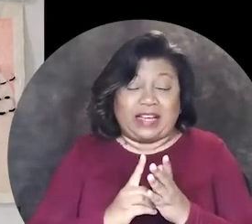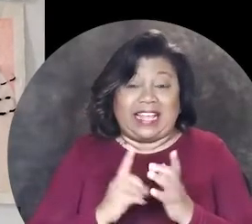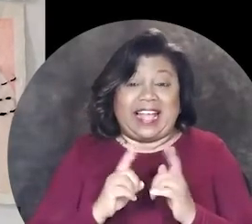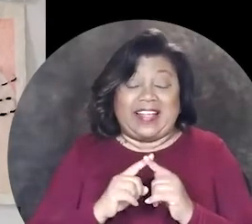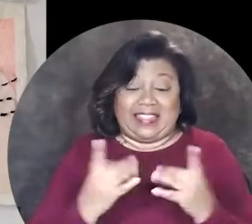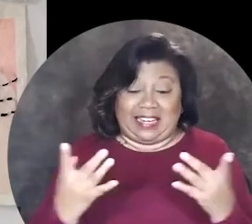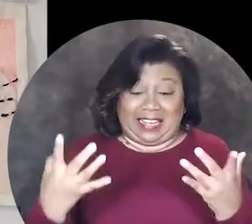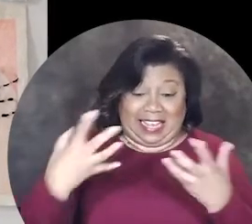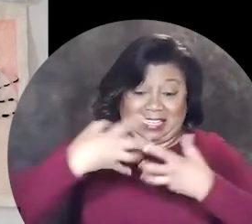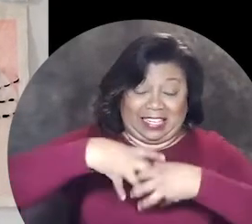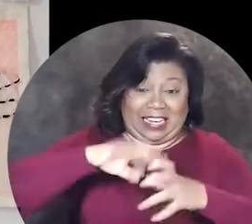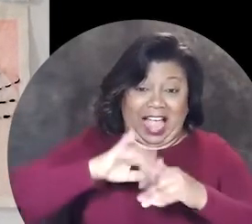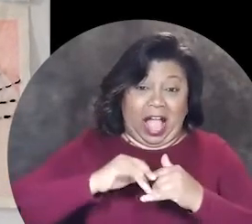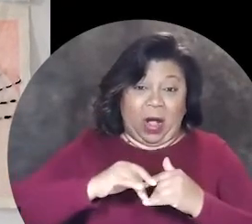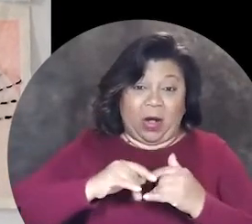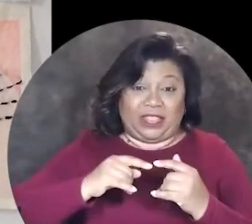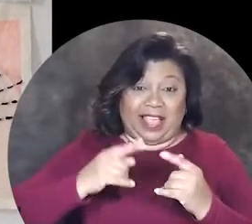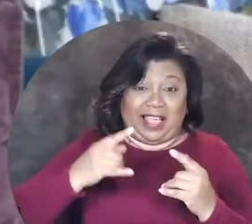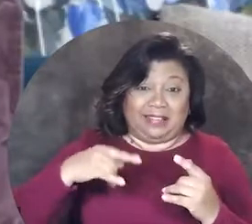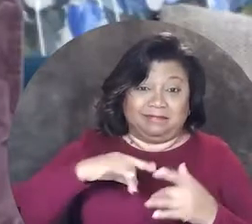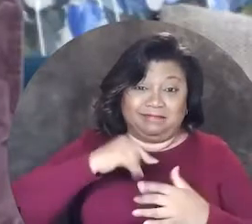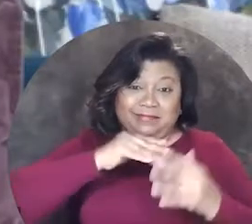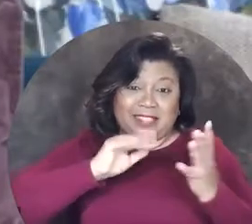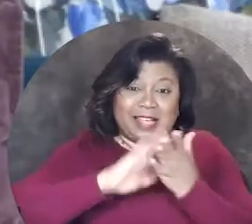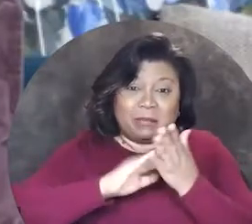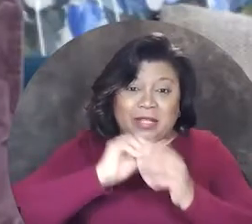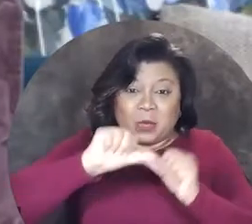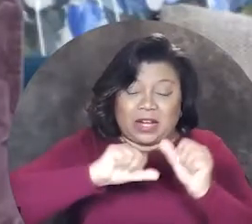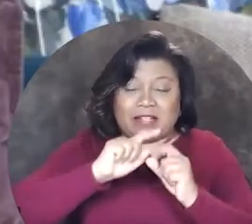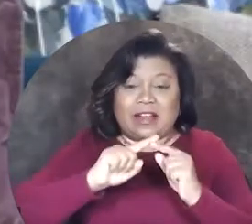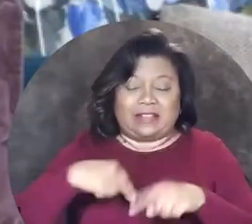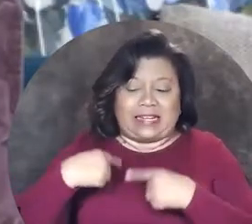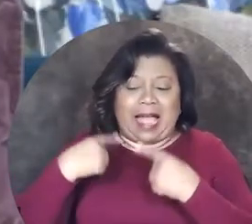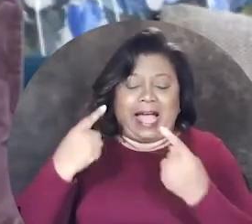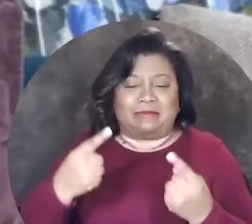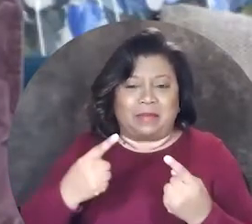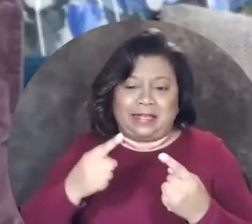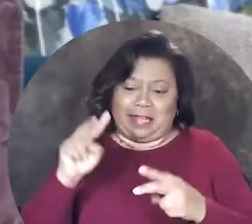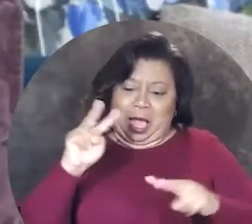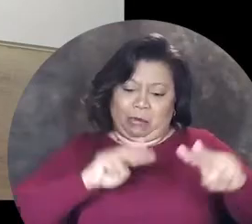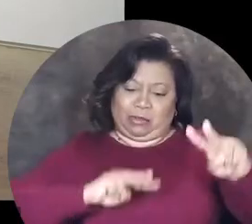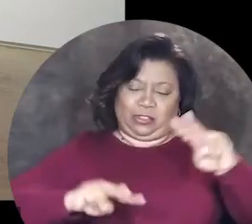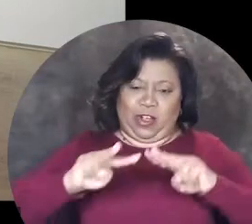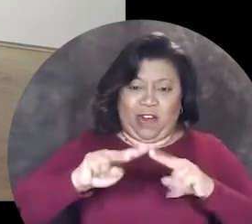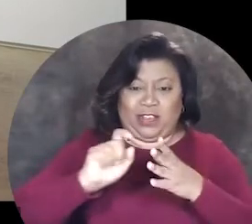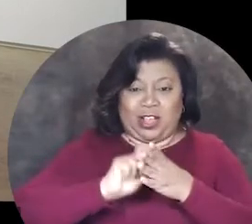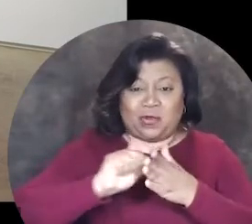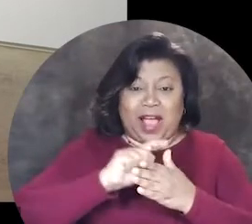the interplay between that and how they feed off of each other is what I've been observing,